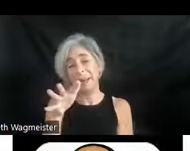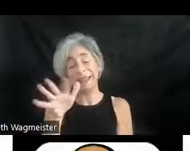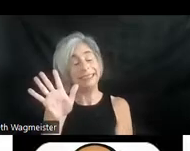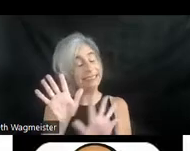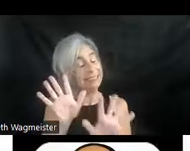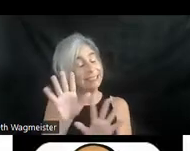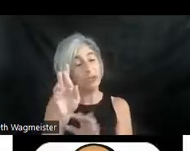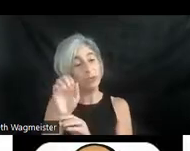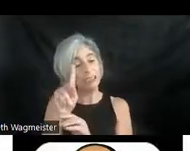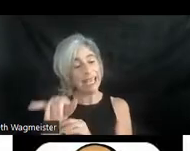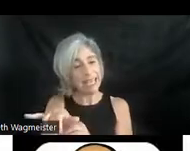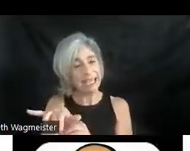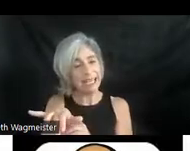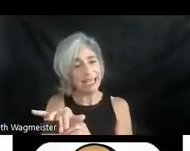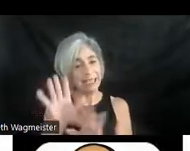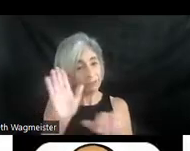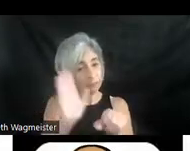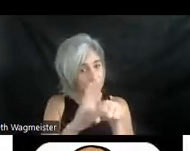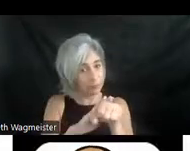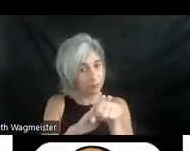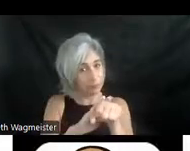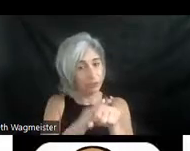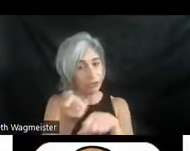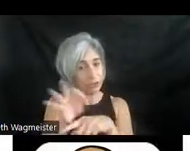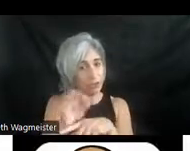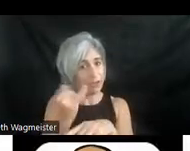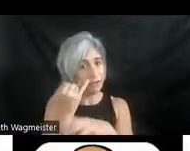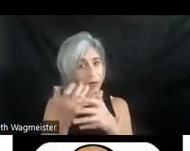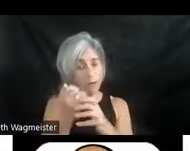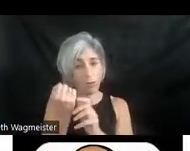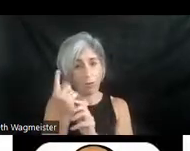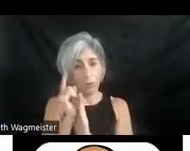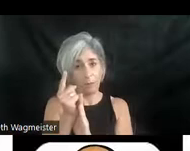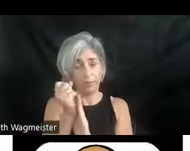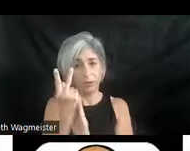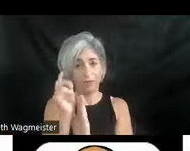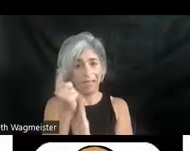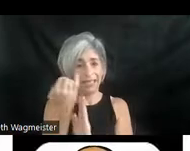You can turn your thing off for a minute and twelve seconds if you are easily offended